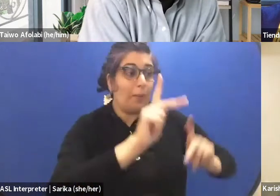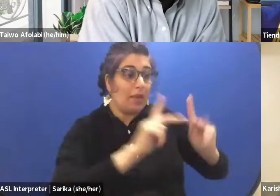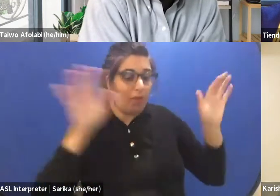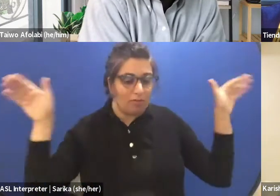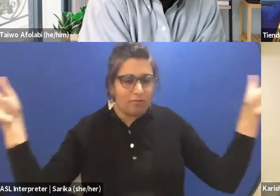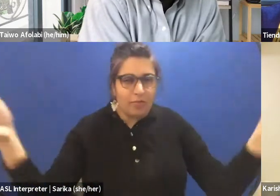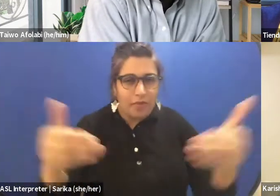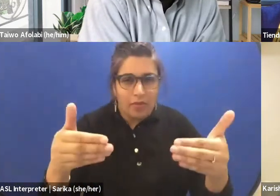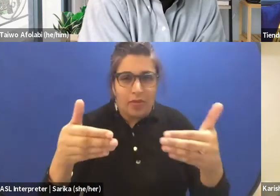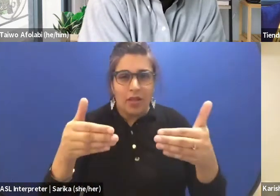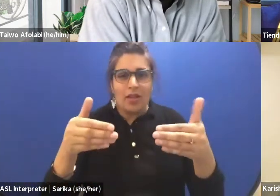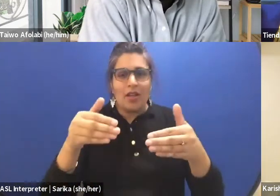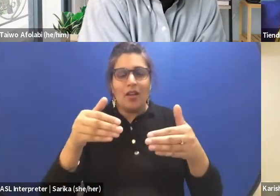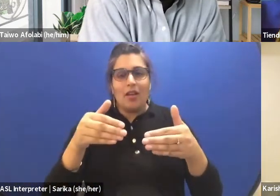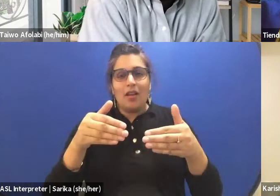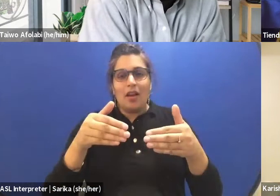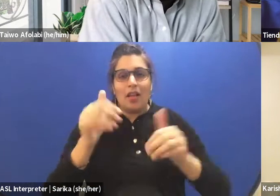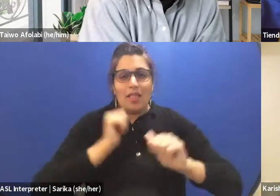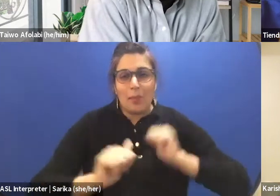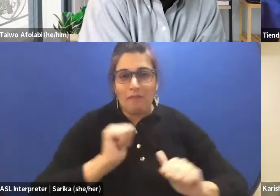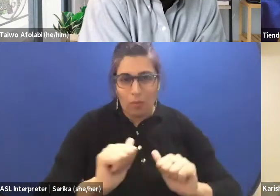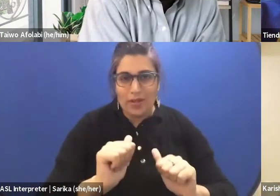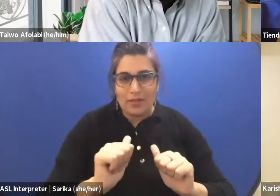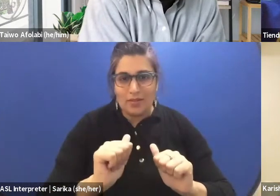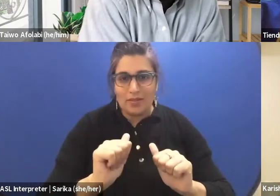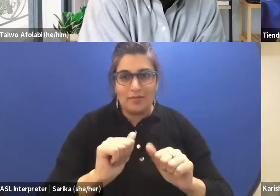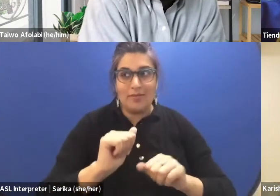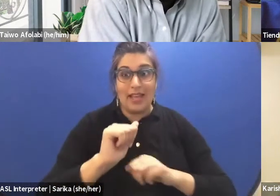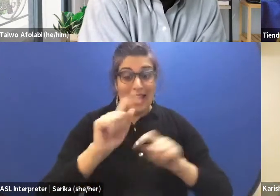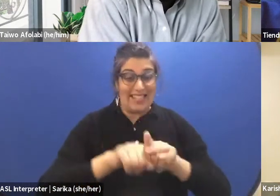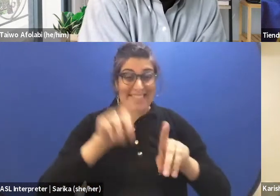of the performing arts internationally and vice versa,